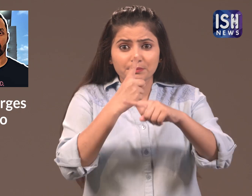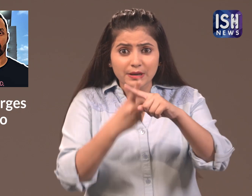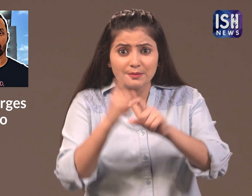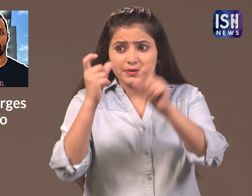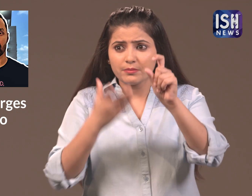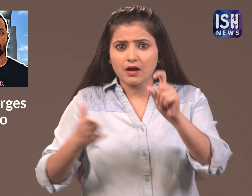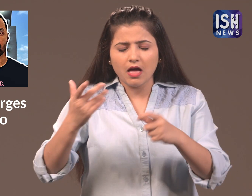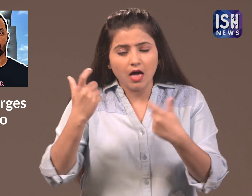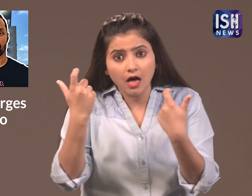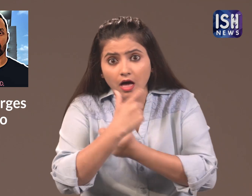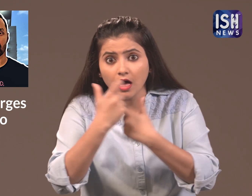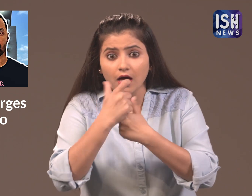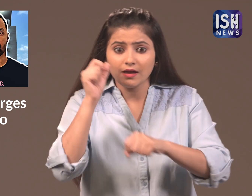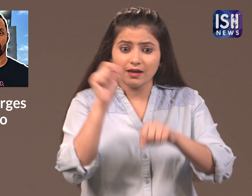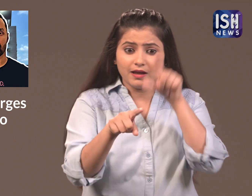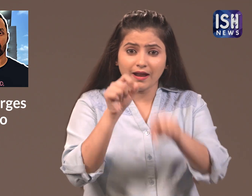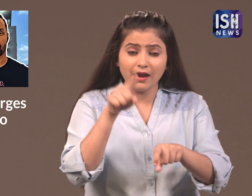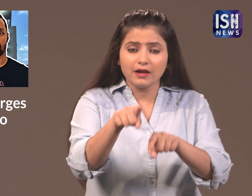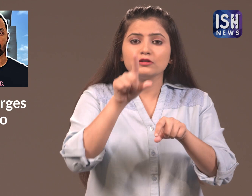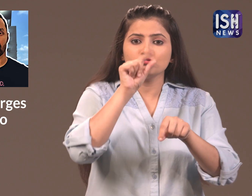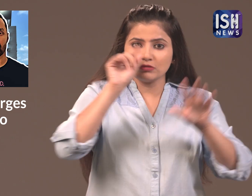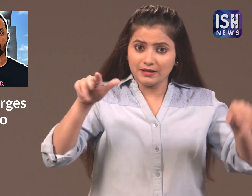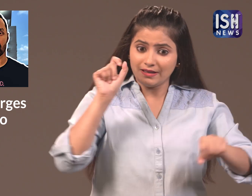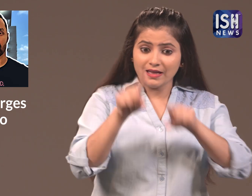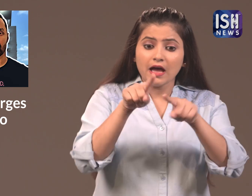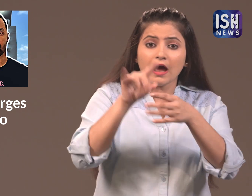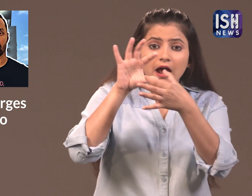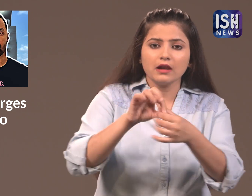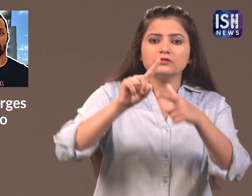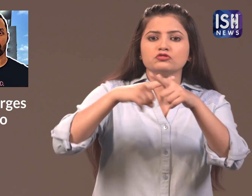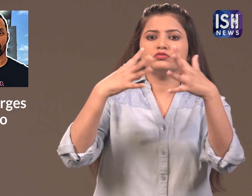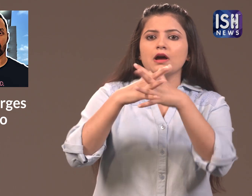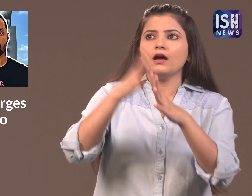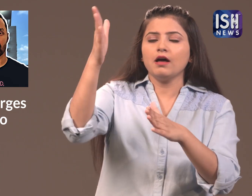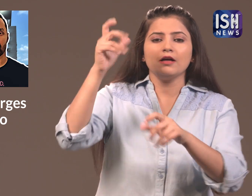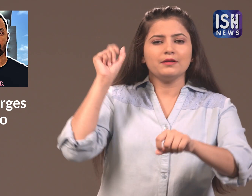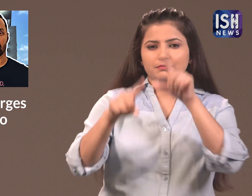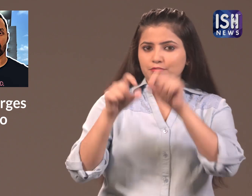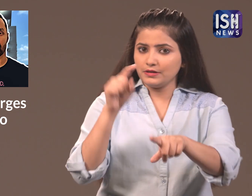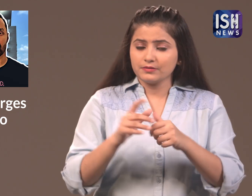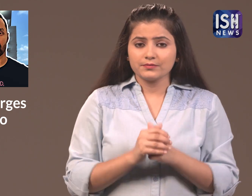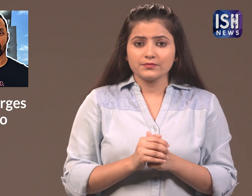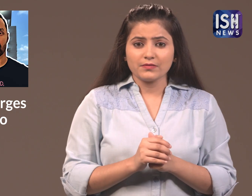People started making fun of JW Mariott on Twitter.